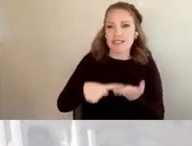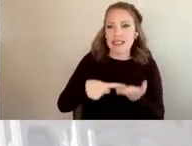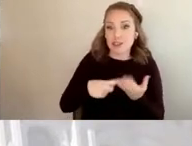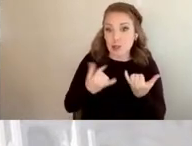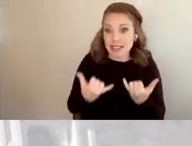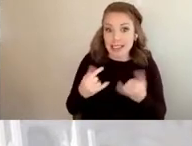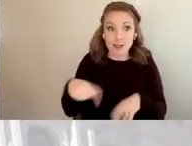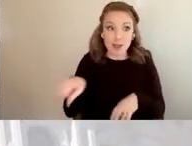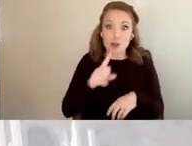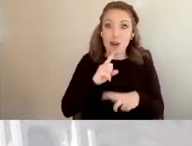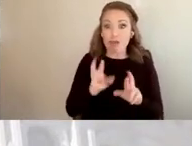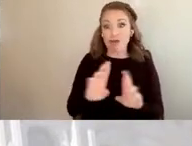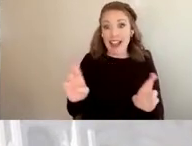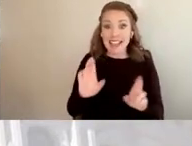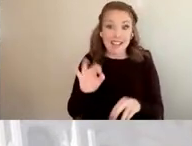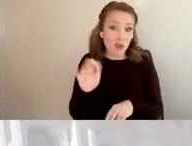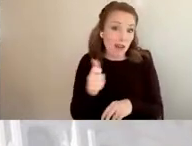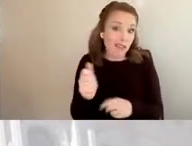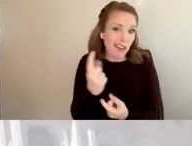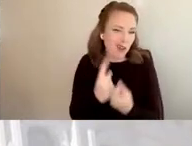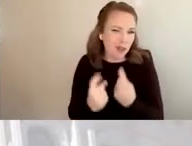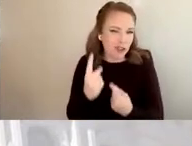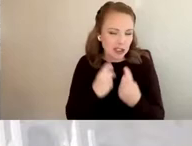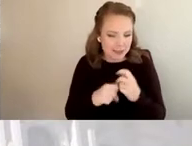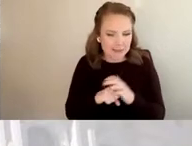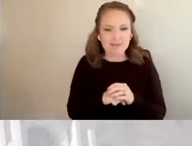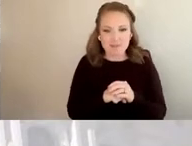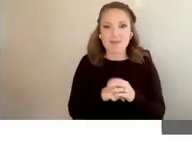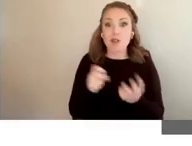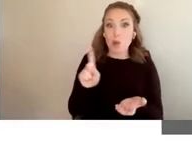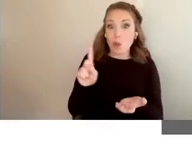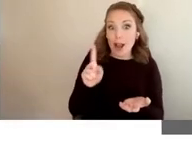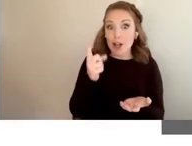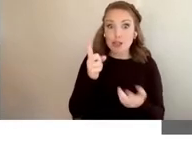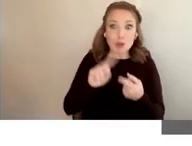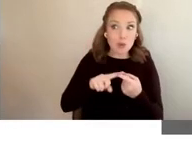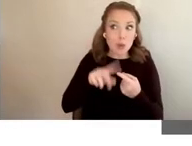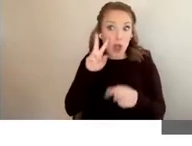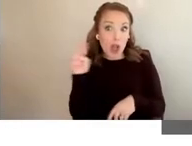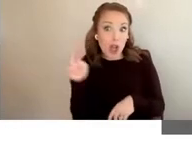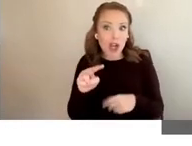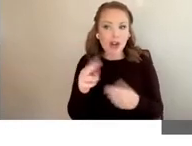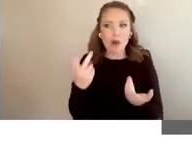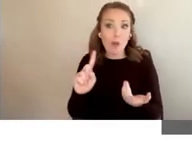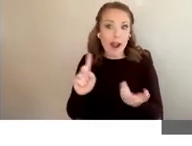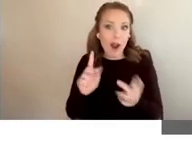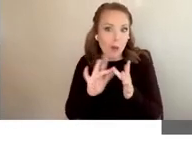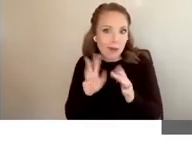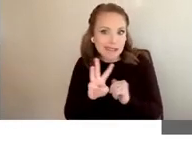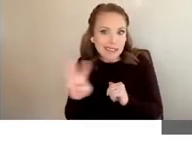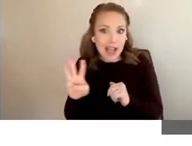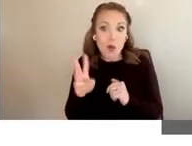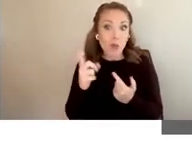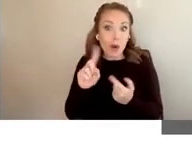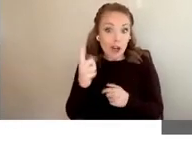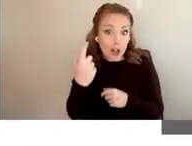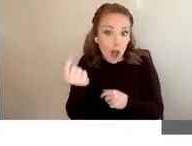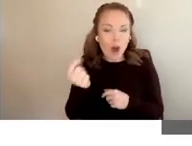any number of questions, you know, where to go, not to check out. So the ABLE National Resource Center or